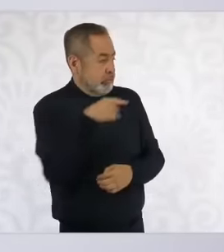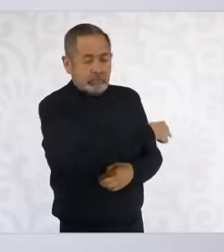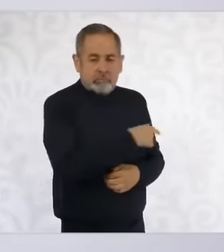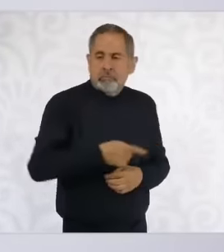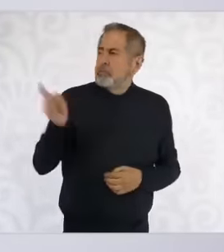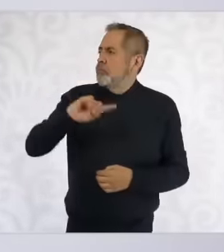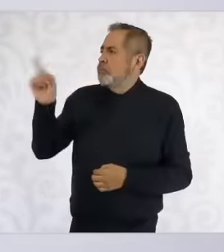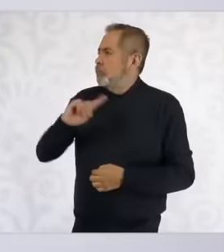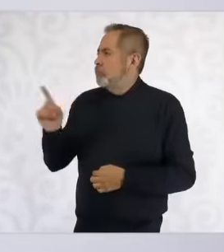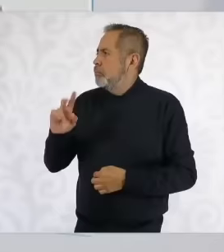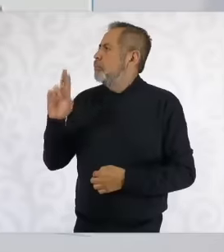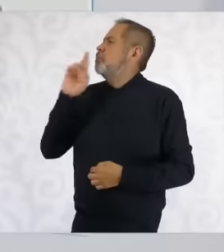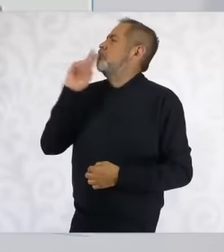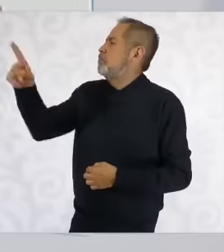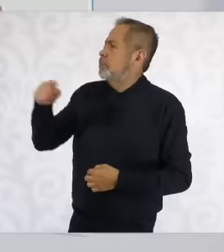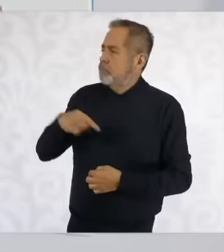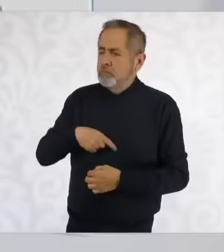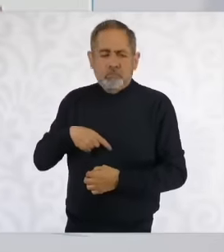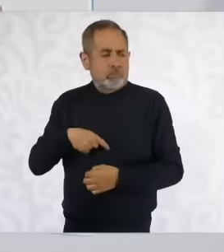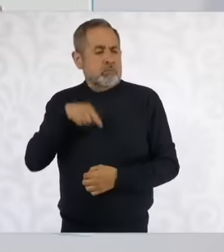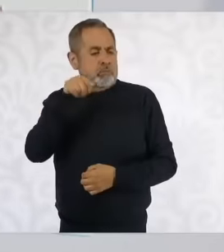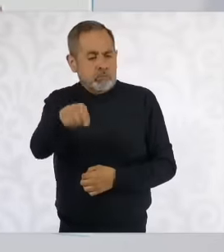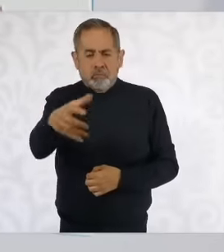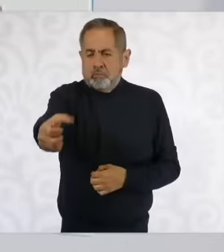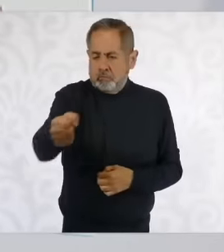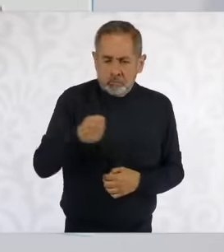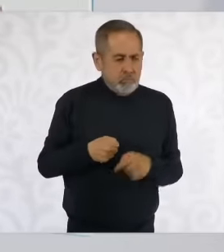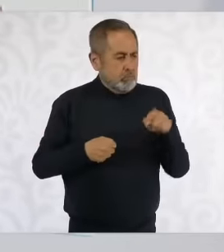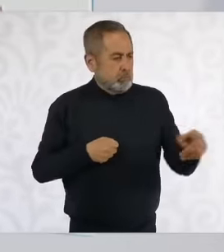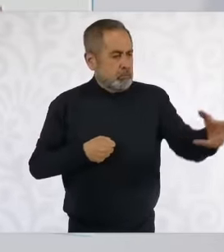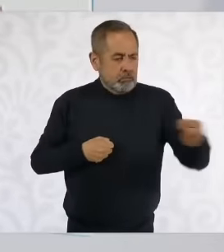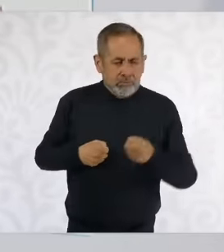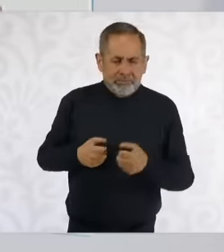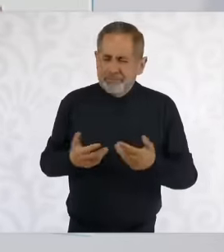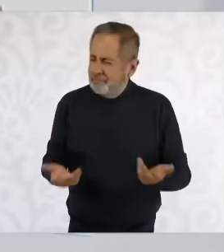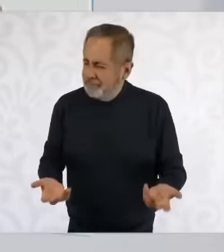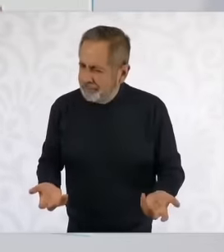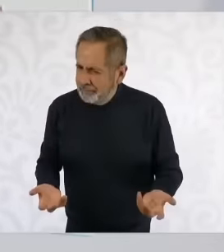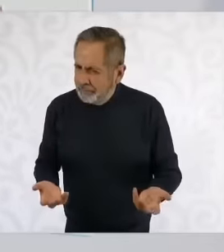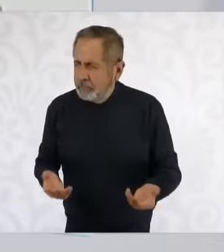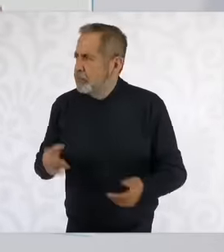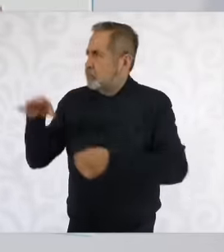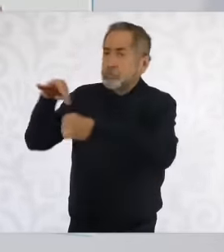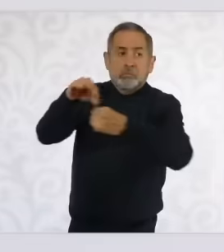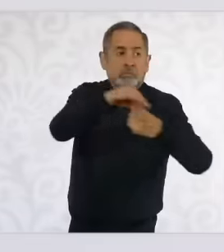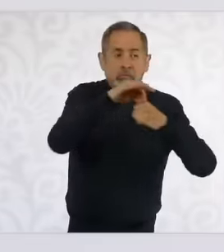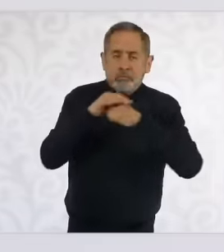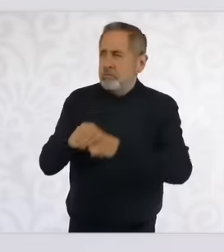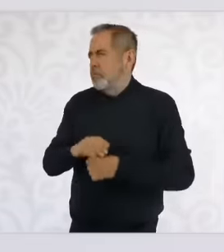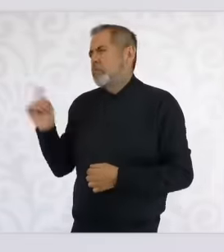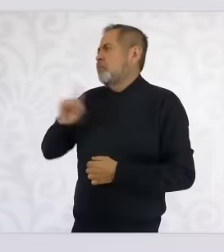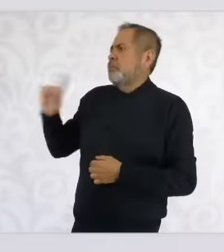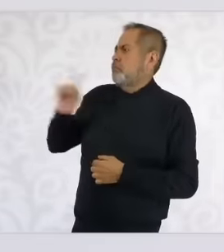The dedazo guarantees the autonomy of the judiciary but the election of the people to the